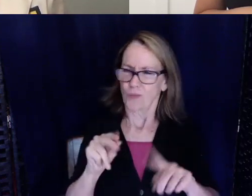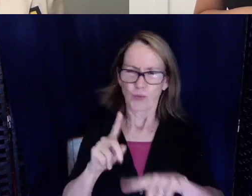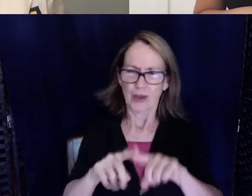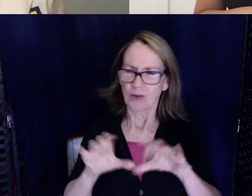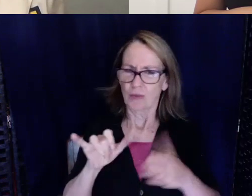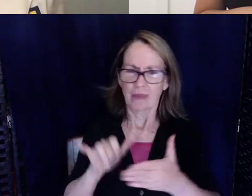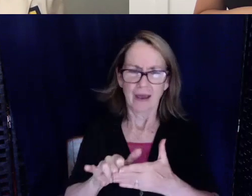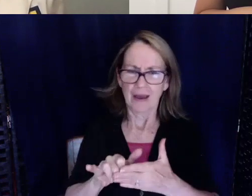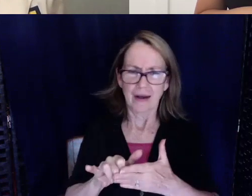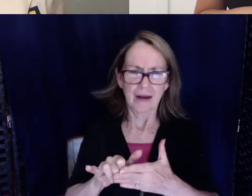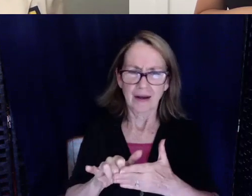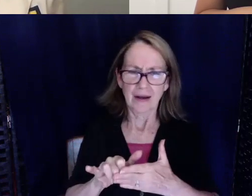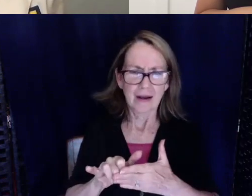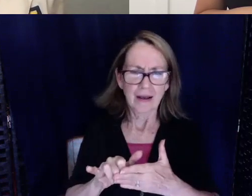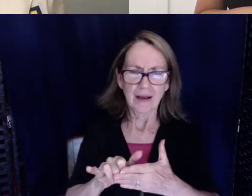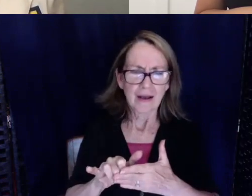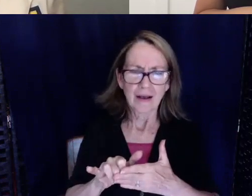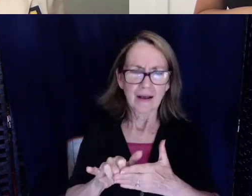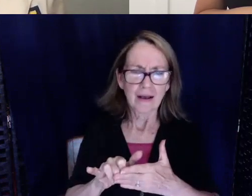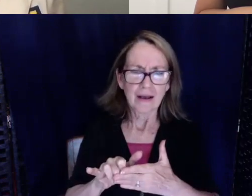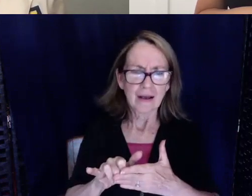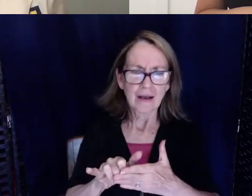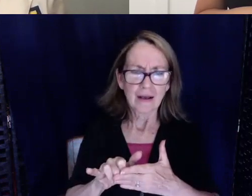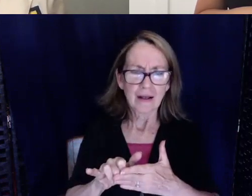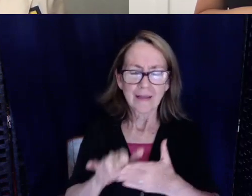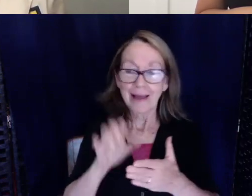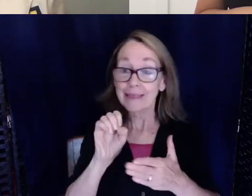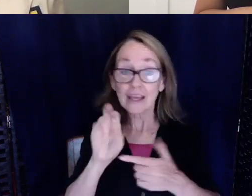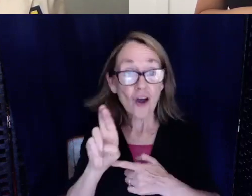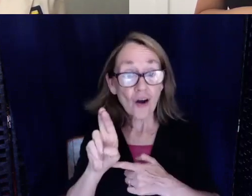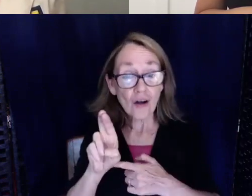a high energy field. Like the ER, for example. I know